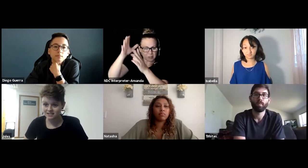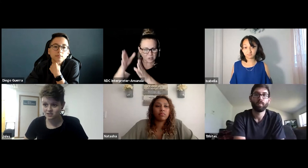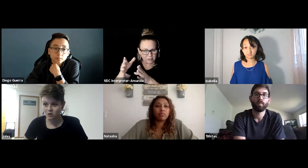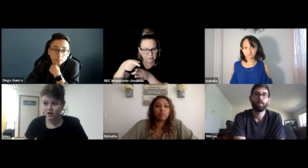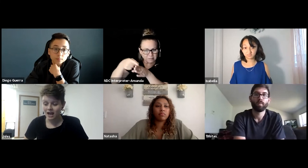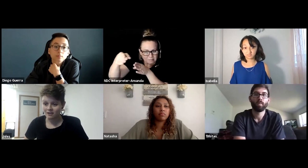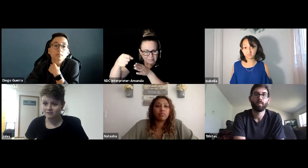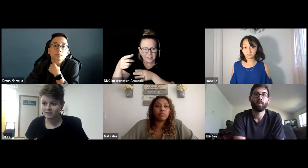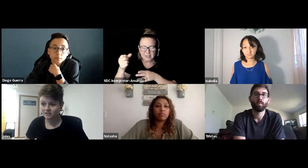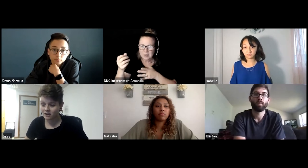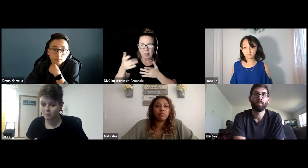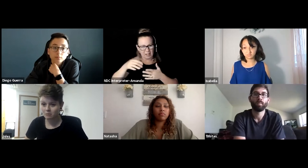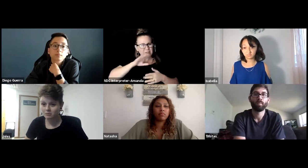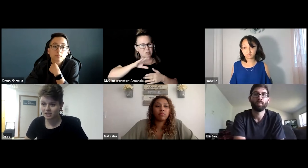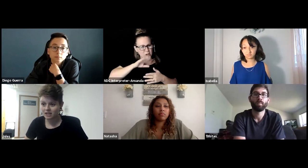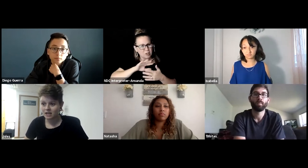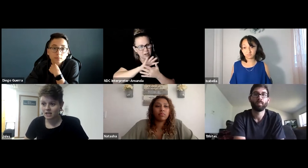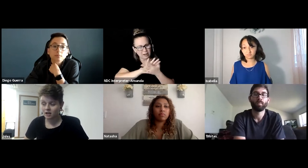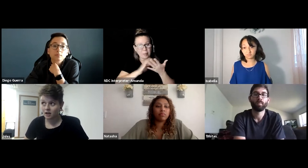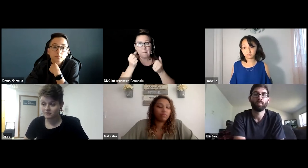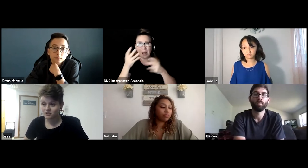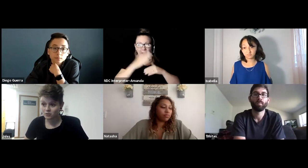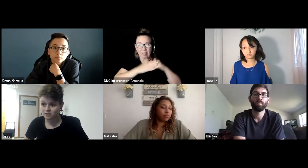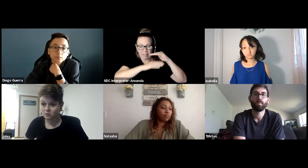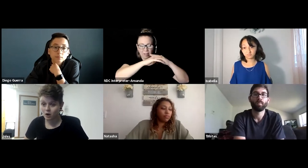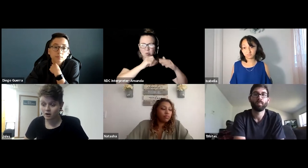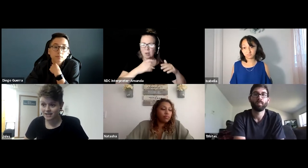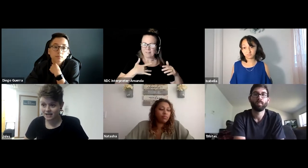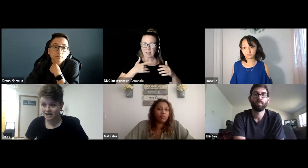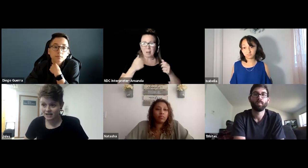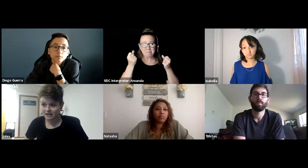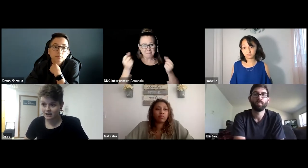And so I feel that they're probably a lot of students who aren't getting